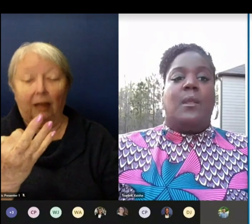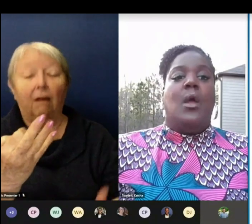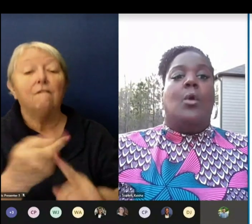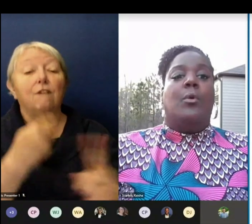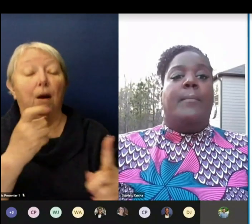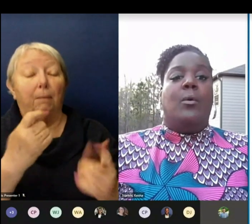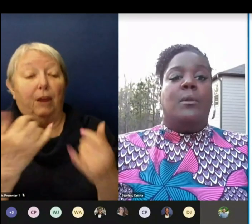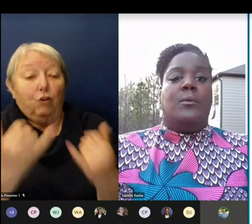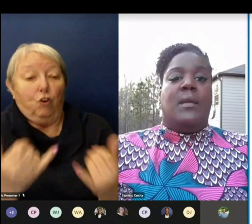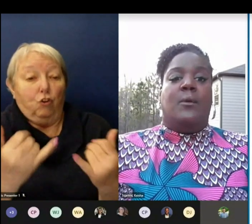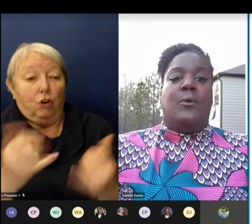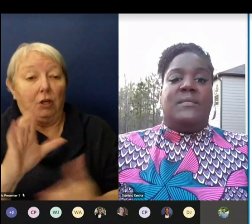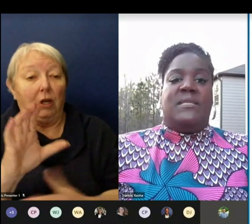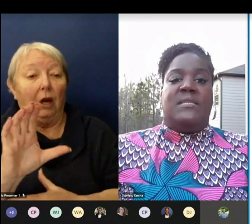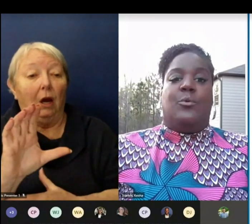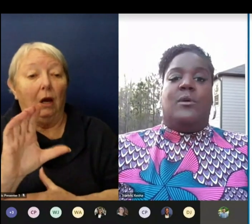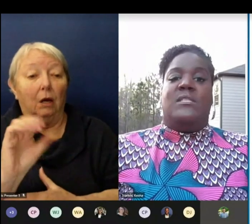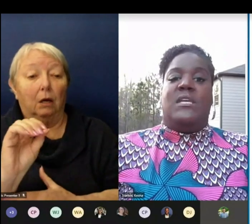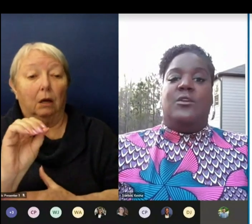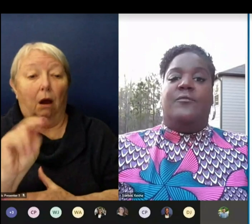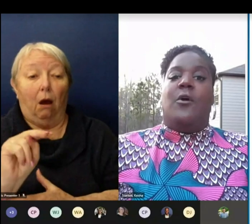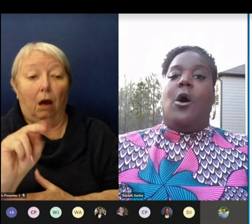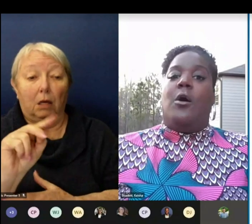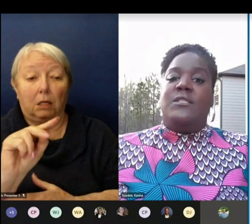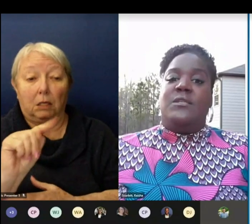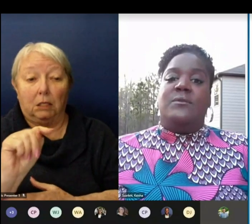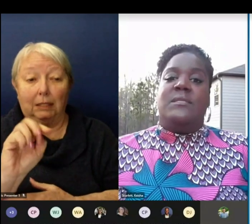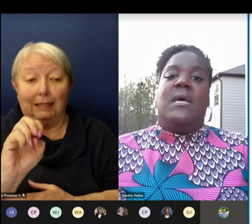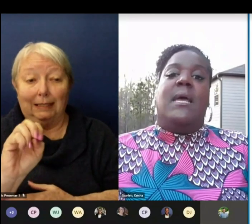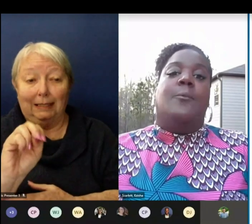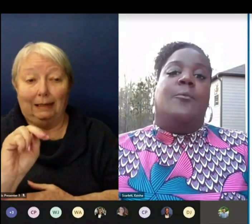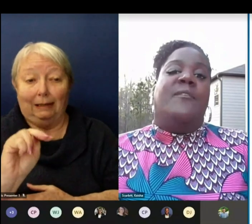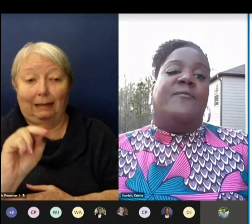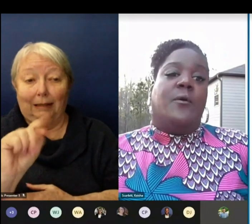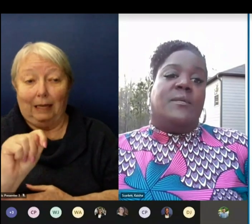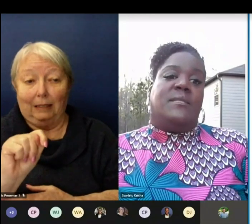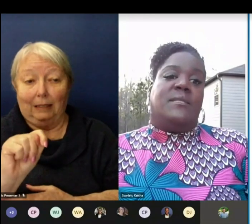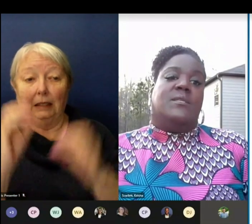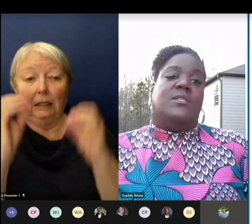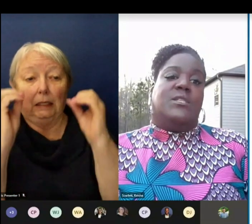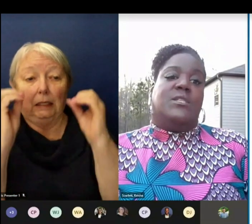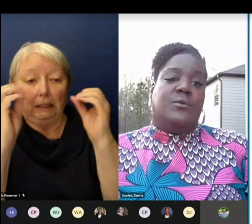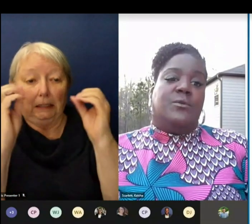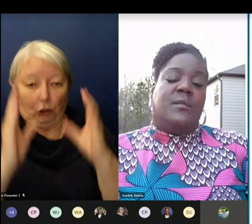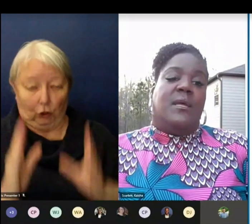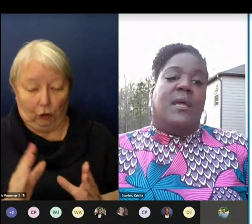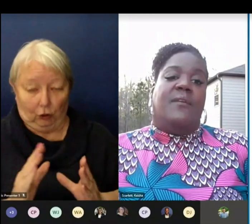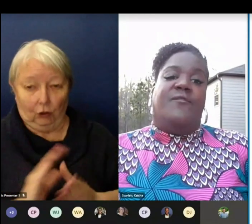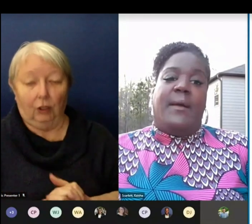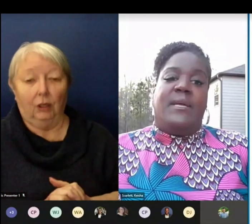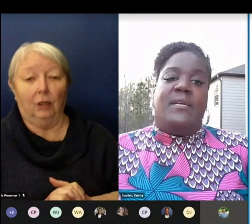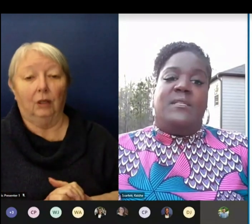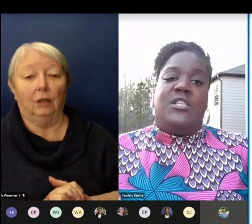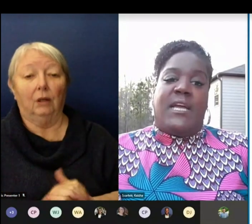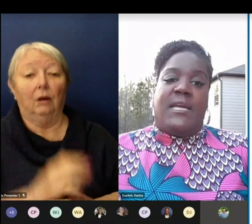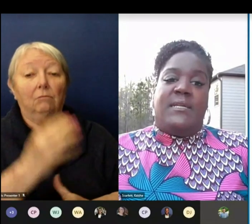Remote learning Wednesdays will continue for all students and will be focused on student and family check-ins